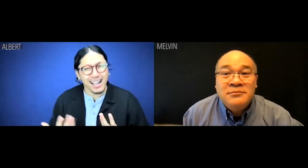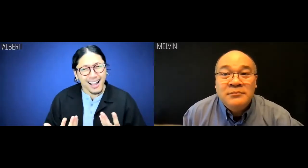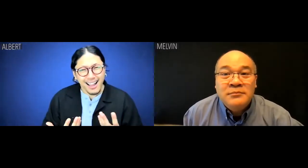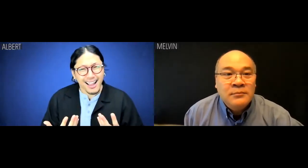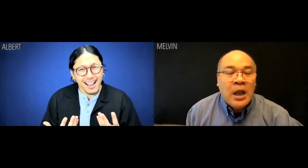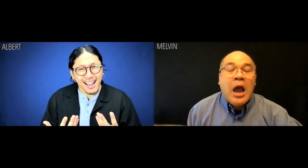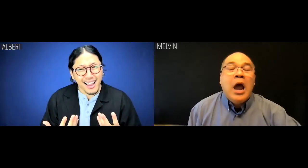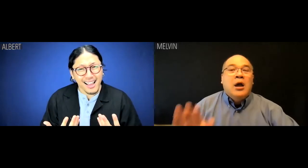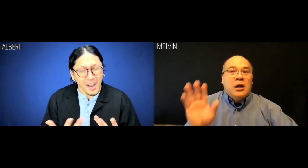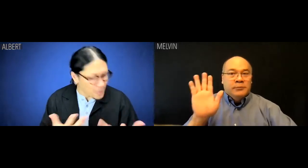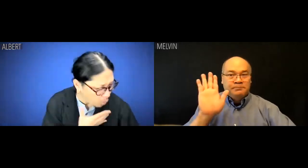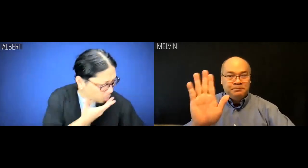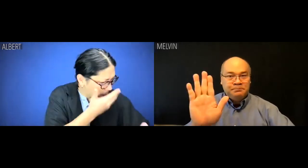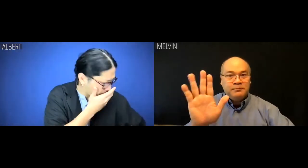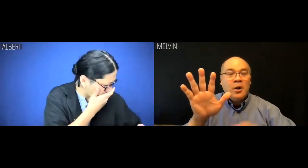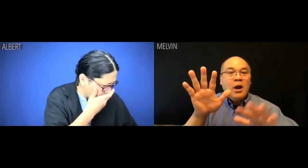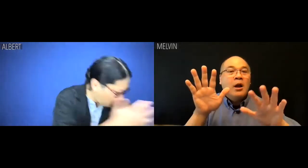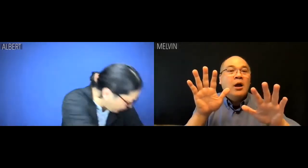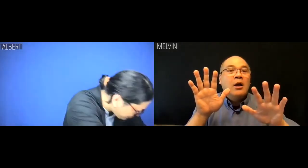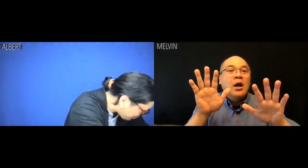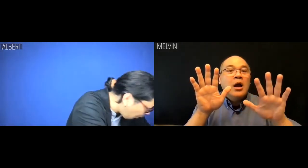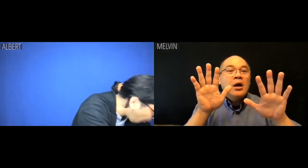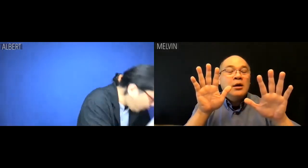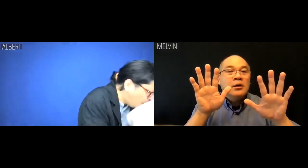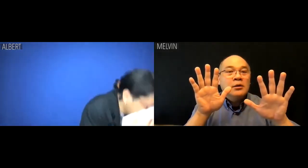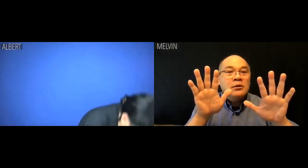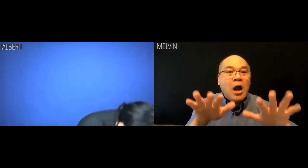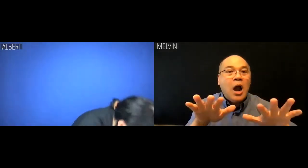[Albert coughs and coughs again hard.]